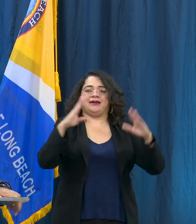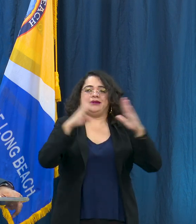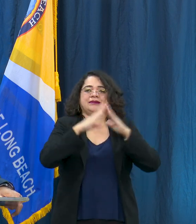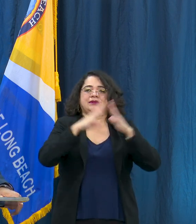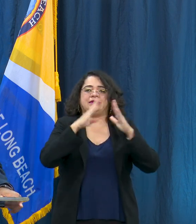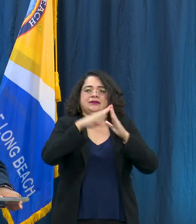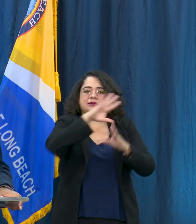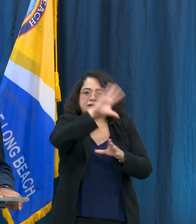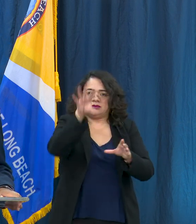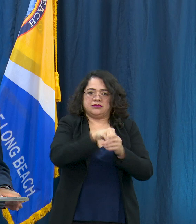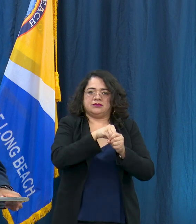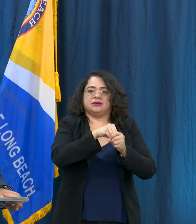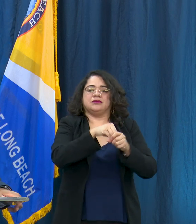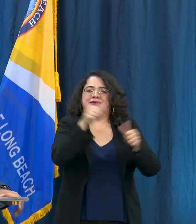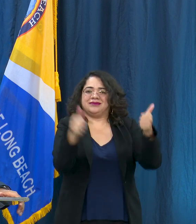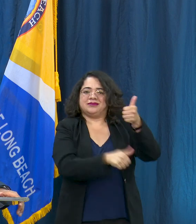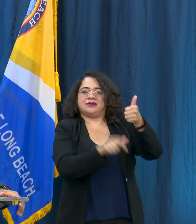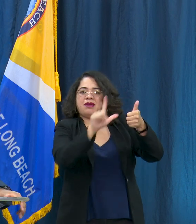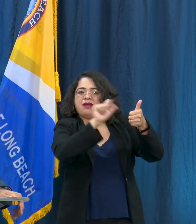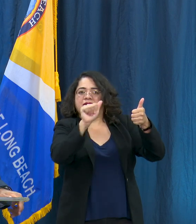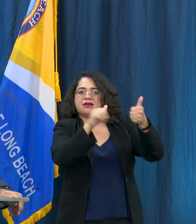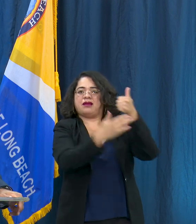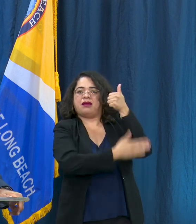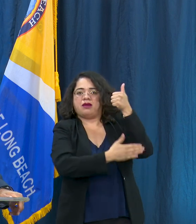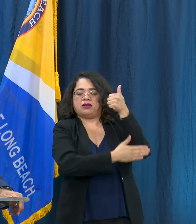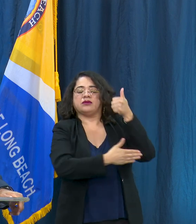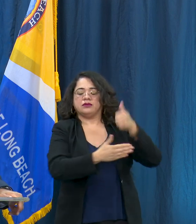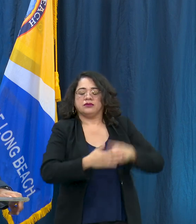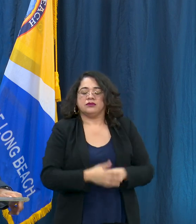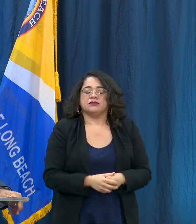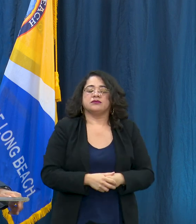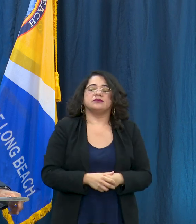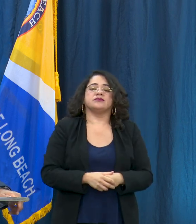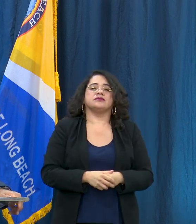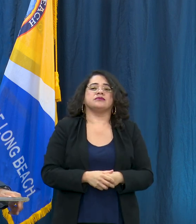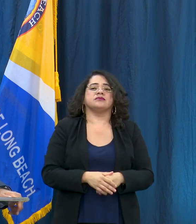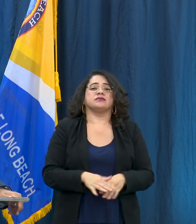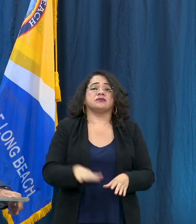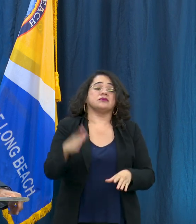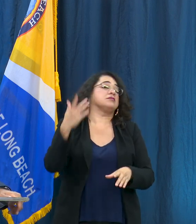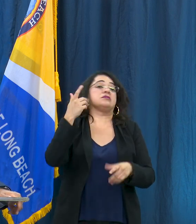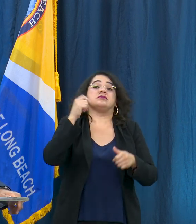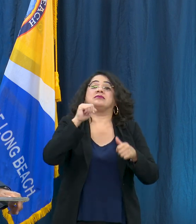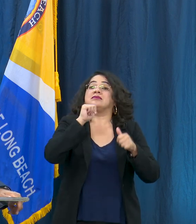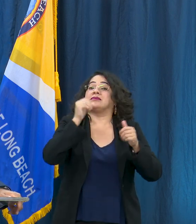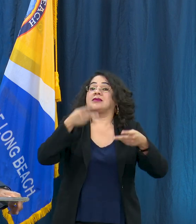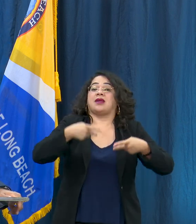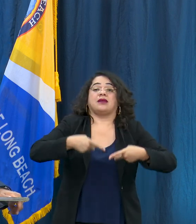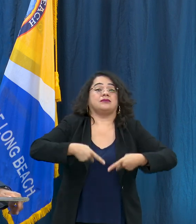LA County and as a reminder what's not allowed to open that is opened in some